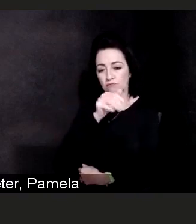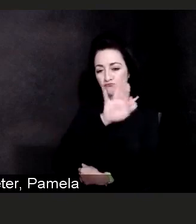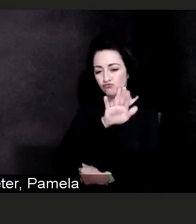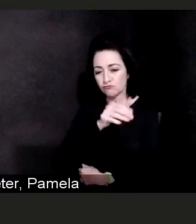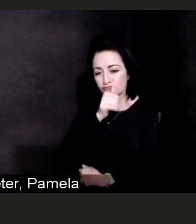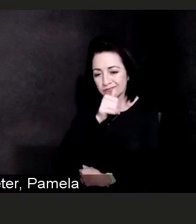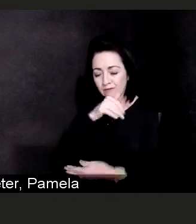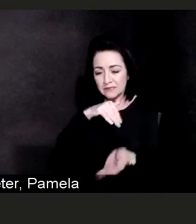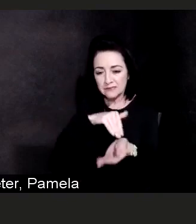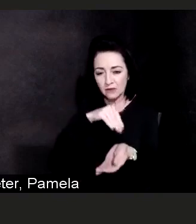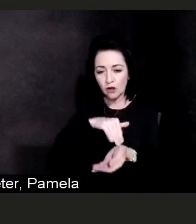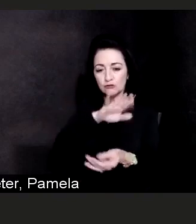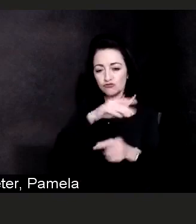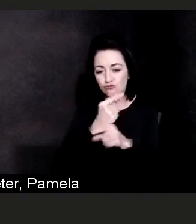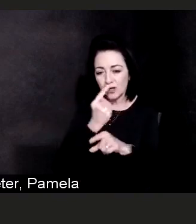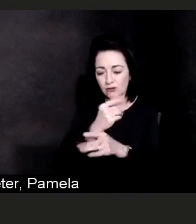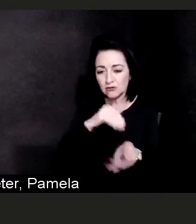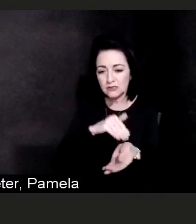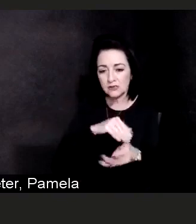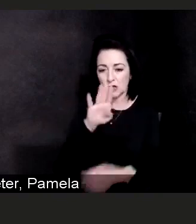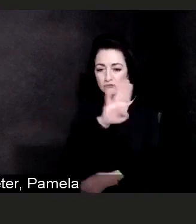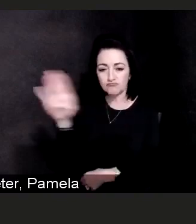for those who have had Guillain-Barre syndrome before.